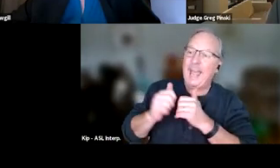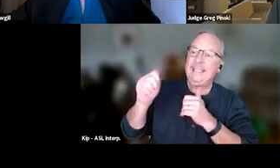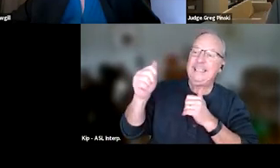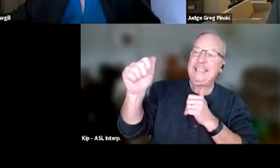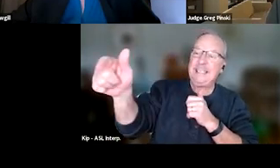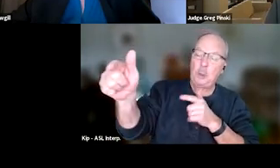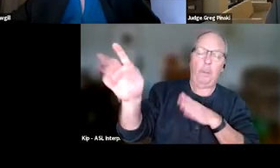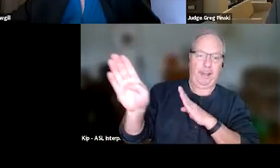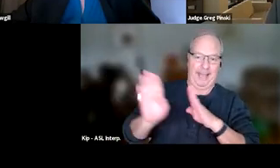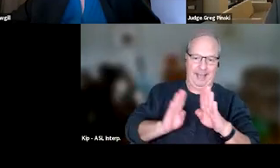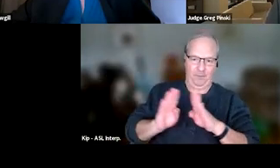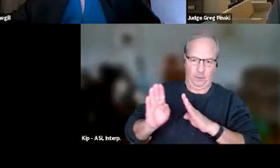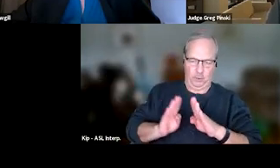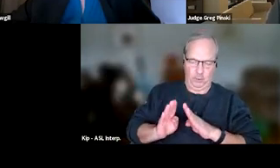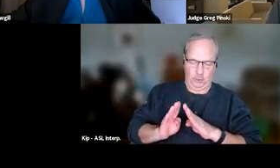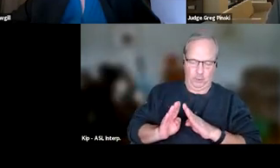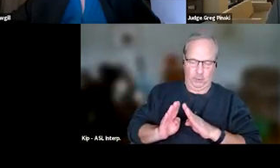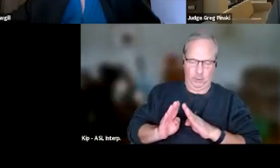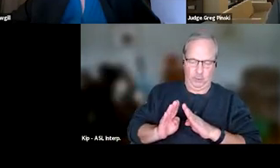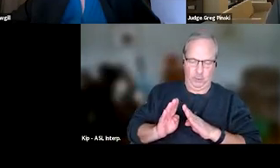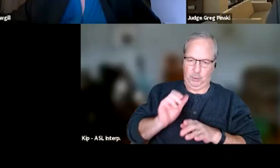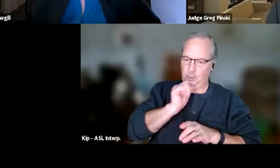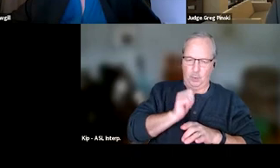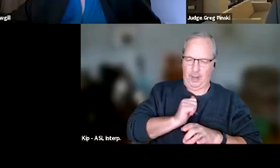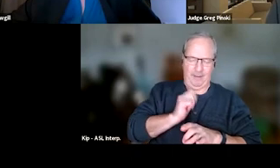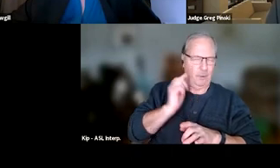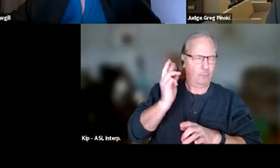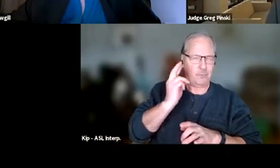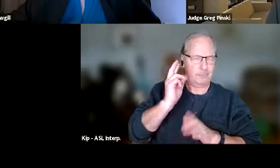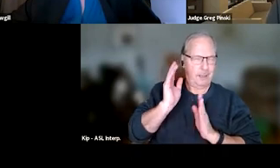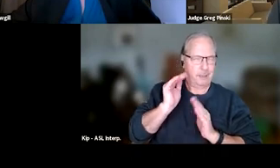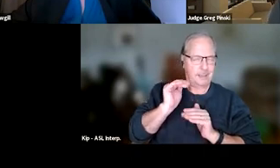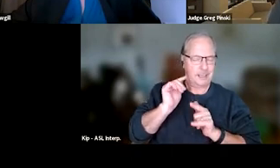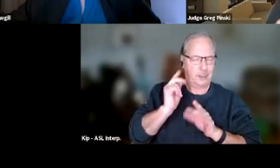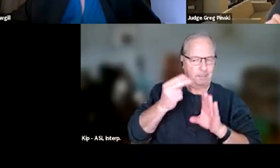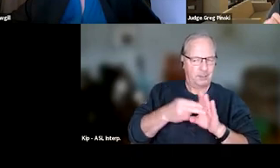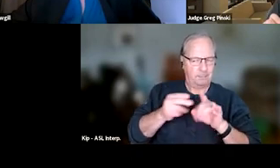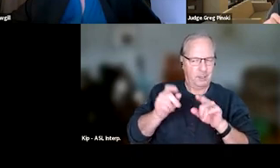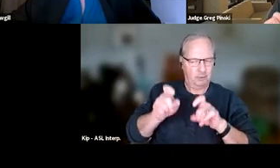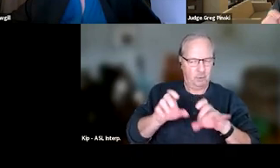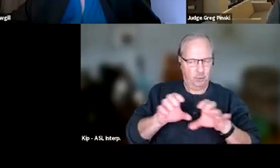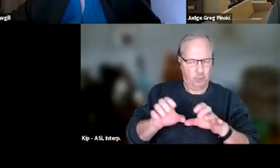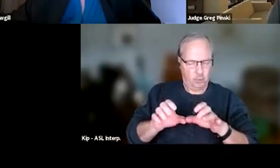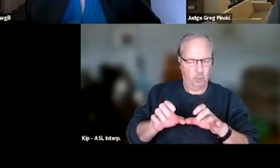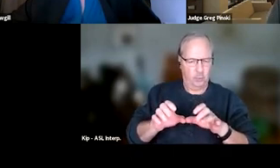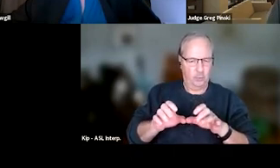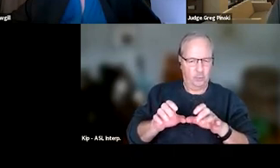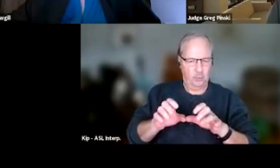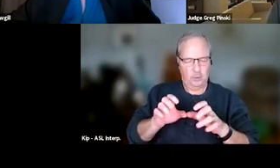something that you don't have a reasonable expectation that a participant should be able to do, either a treatment response